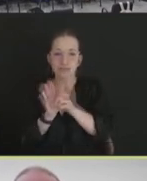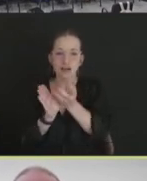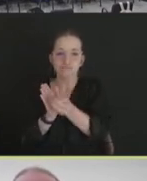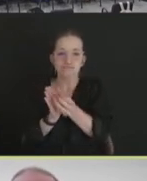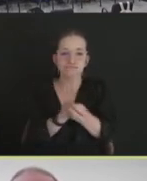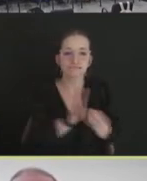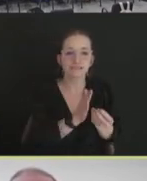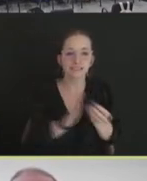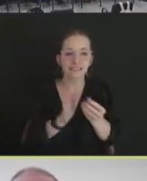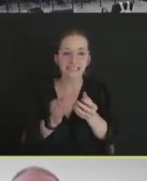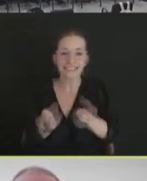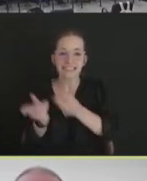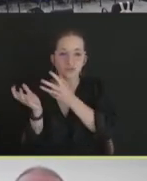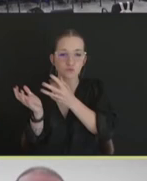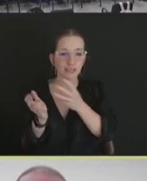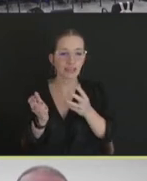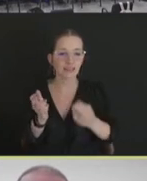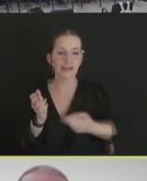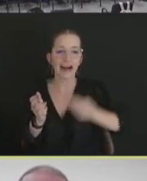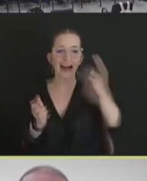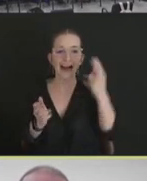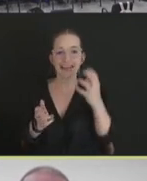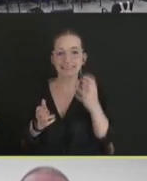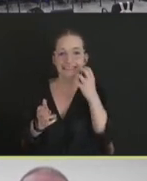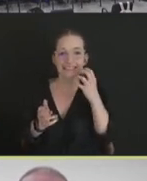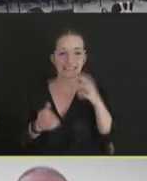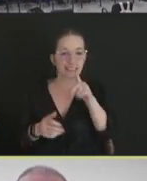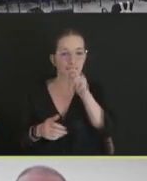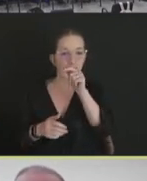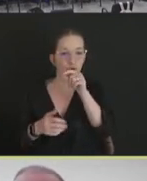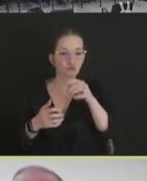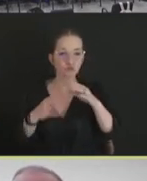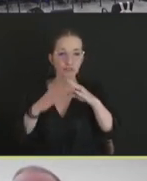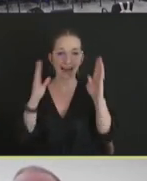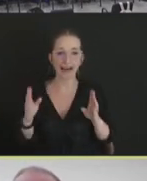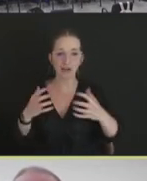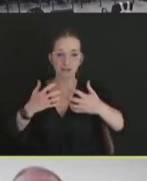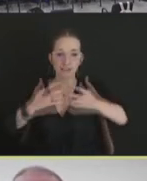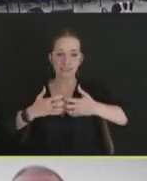high density poultry house. So this picture here kind of gives you an example of how wide -- how